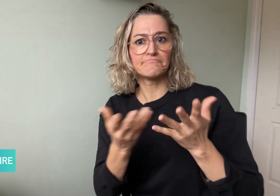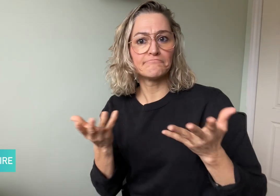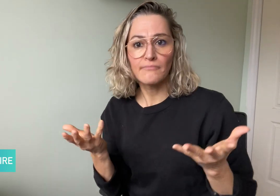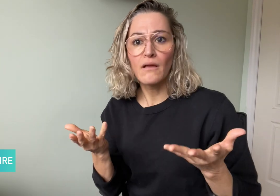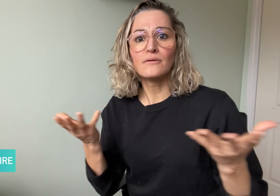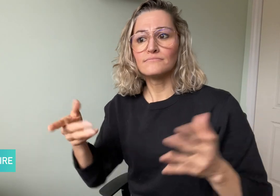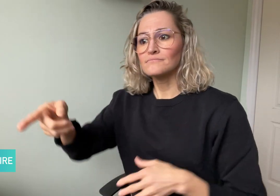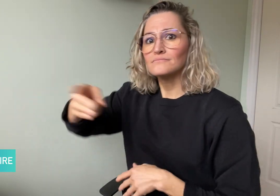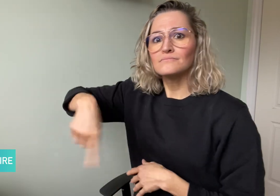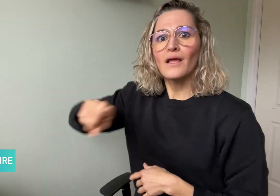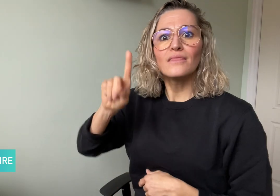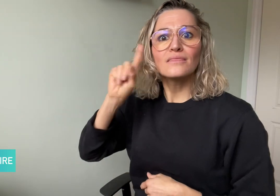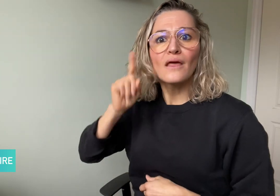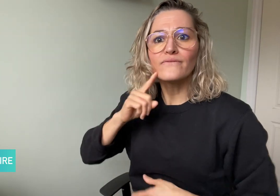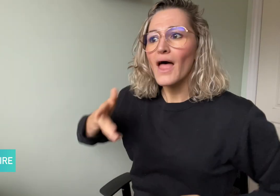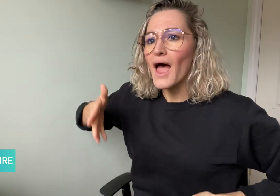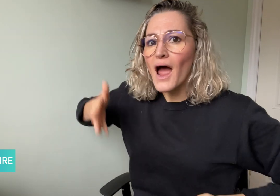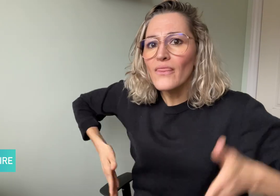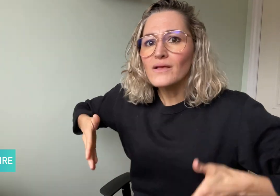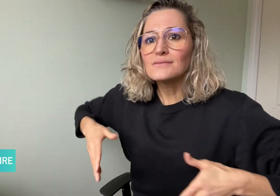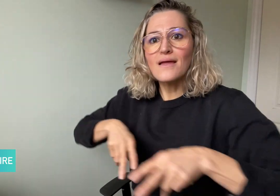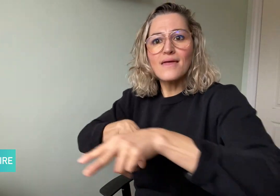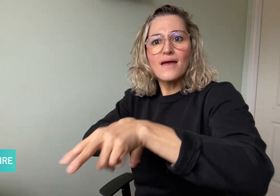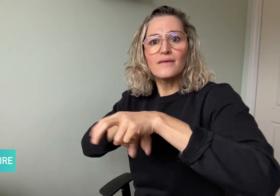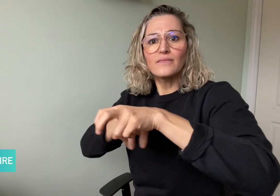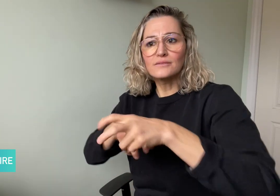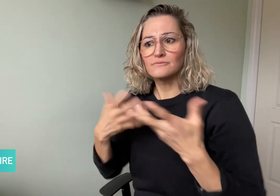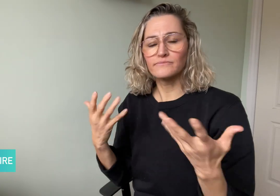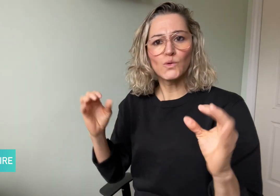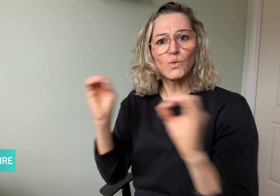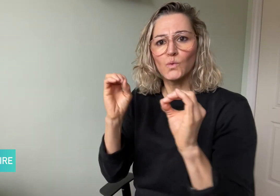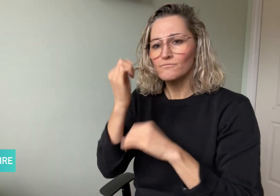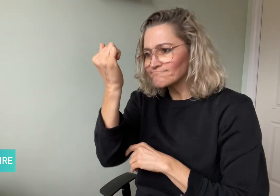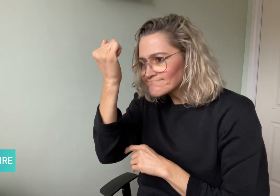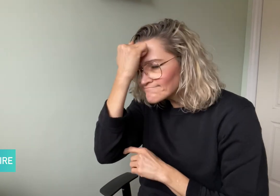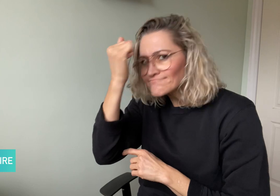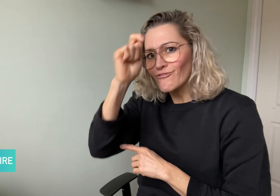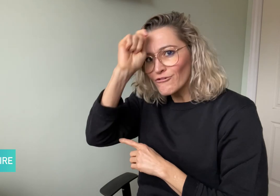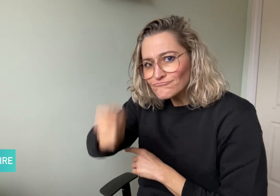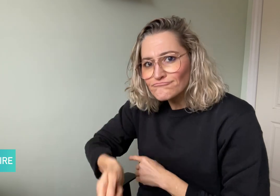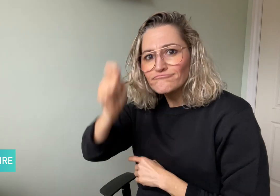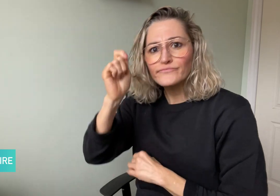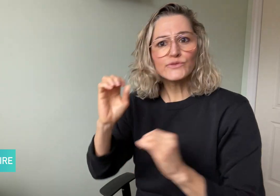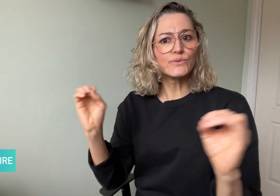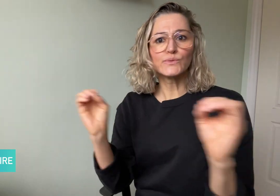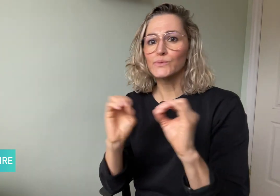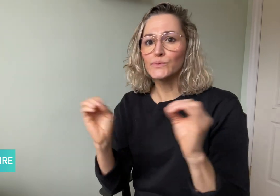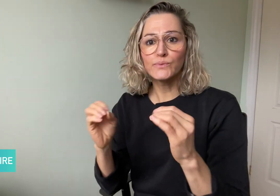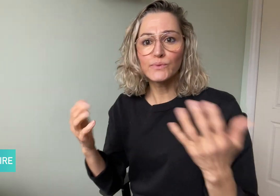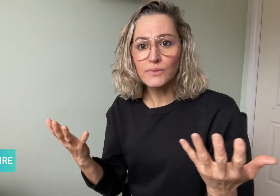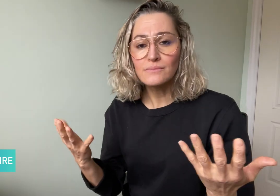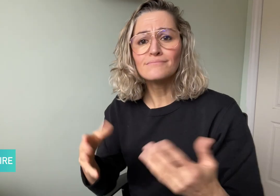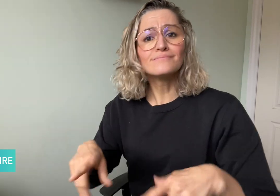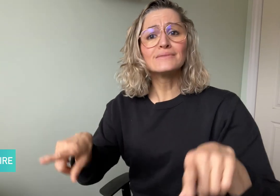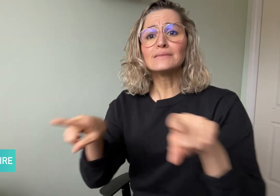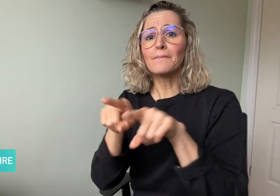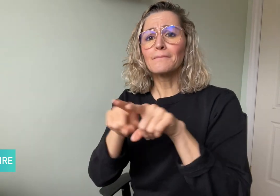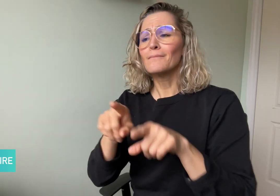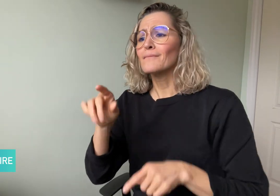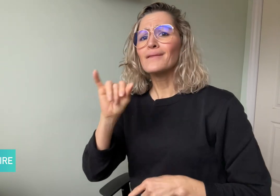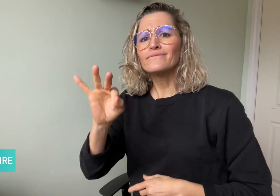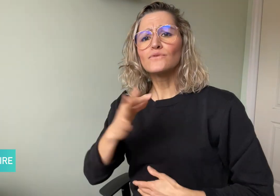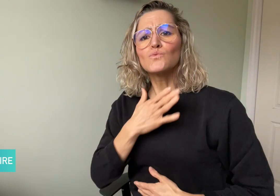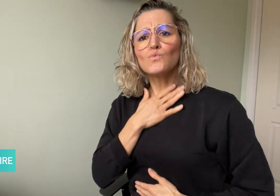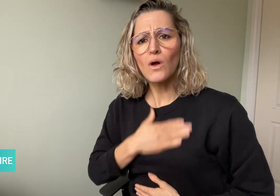way either. Similarly, in grant applications, only those